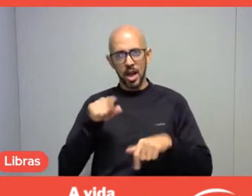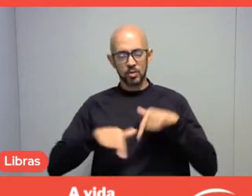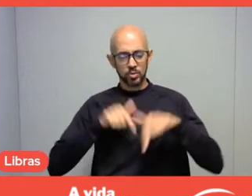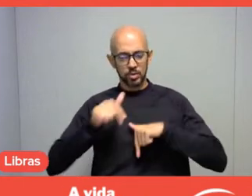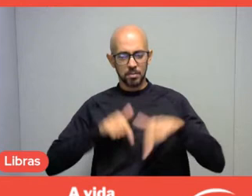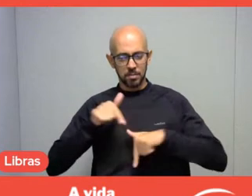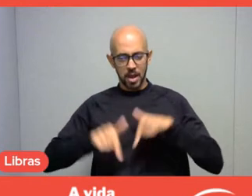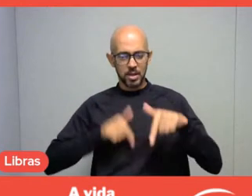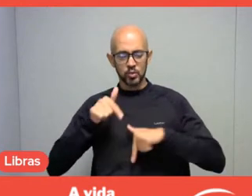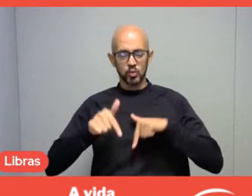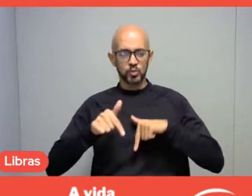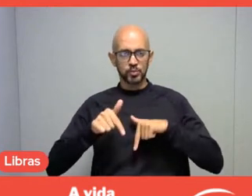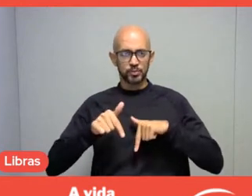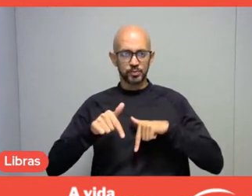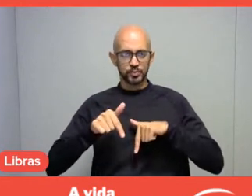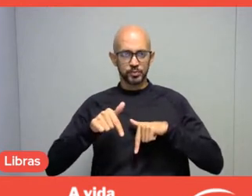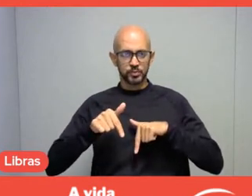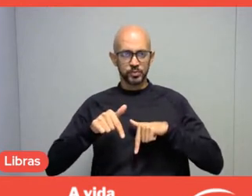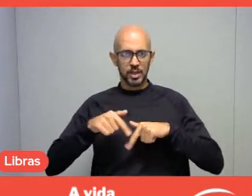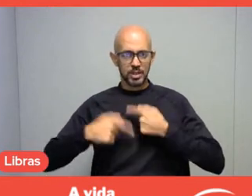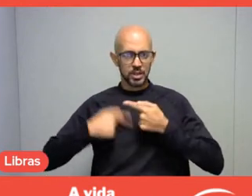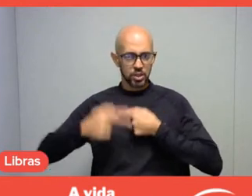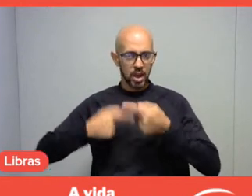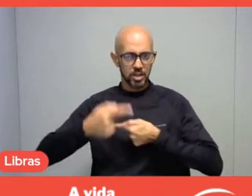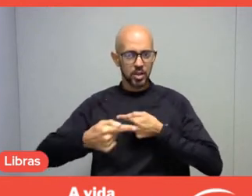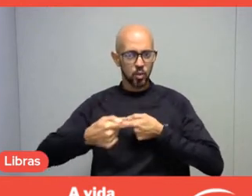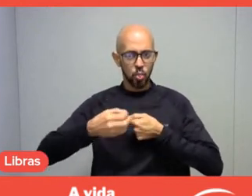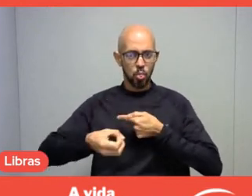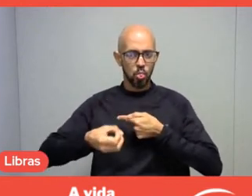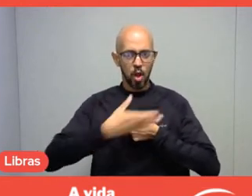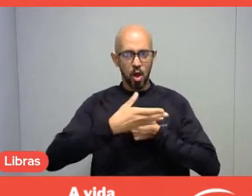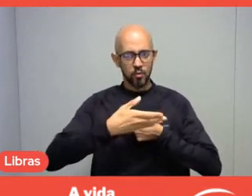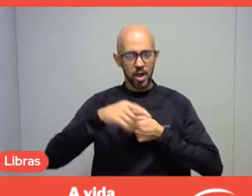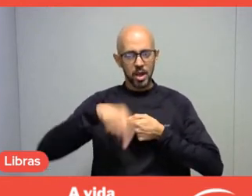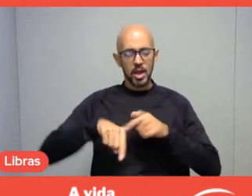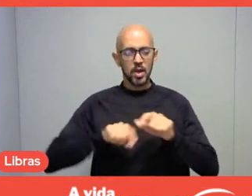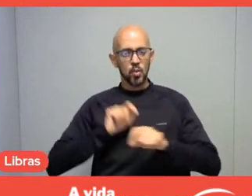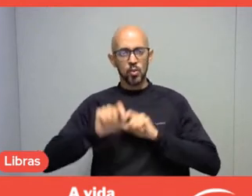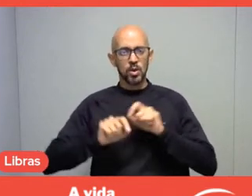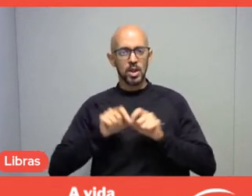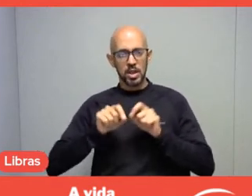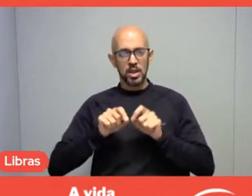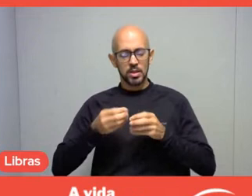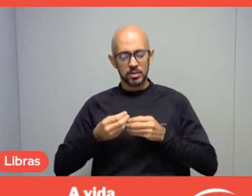this new generation of workers, we are talking about multi professionals.